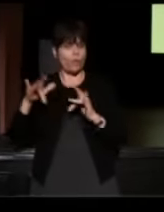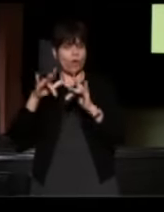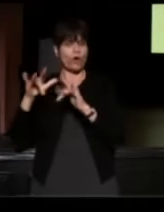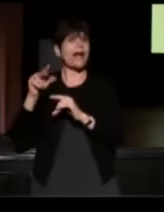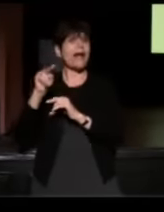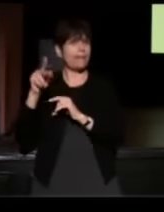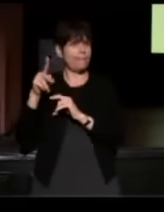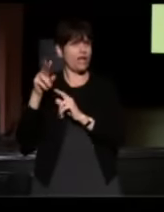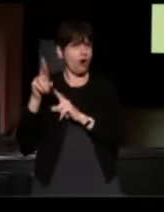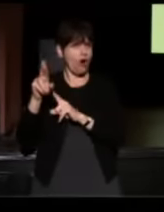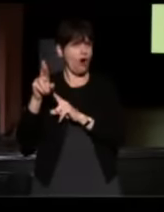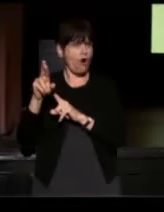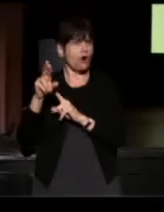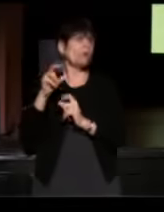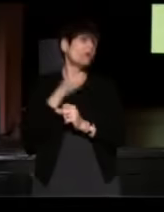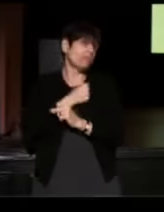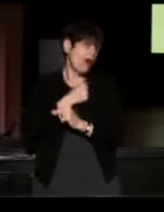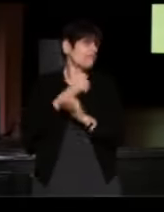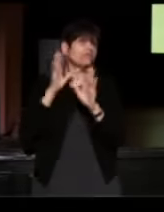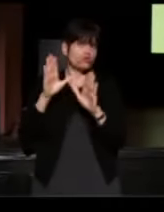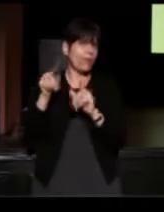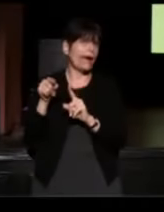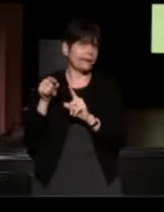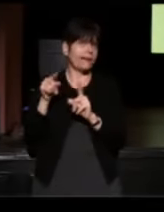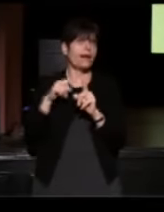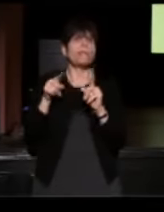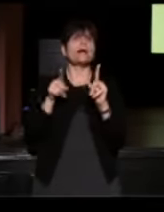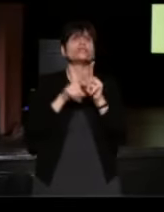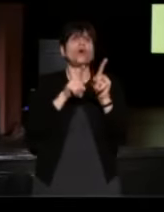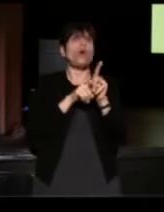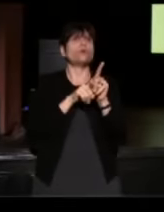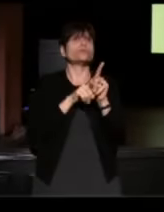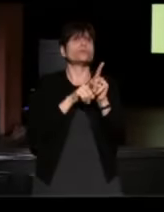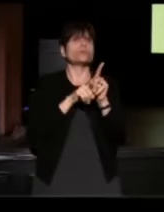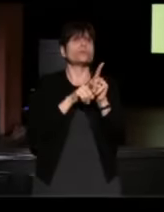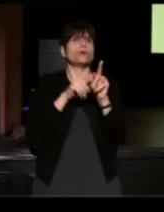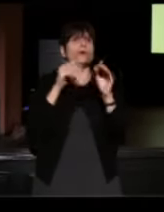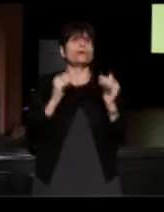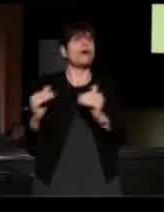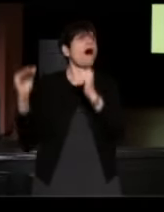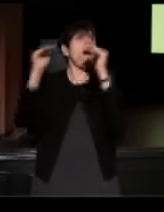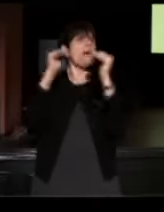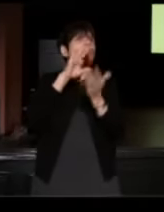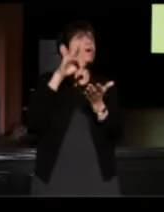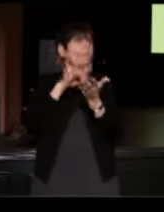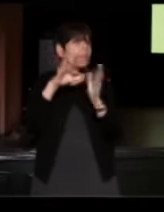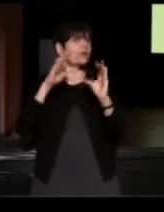which we love, it's great but it's also largely upper middle class white, middle class white.